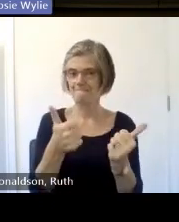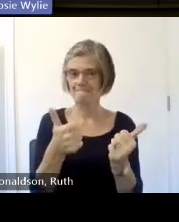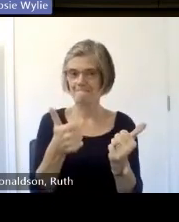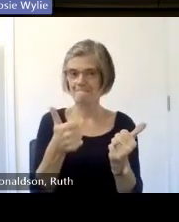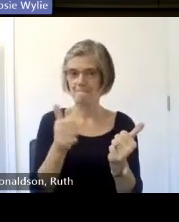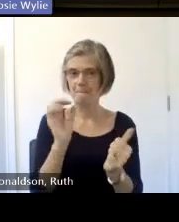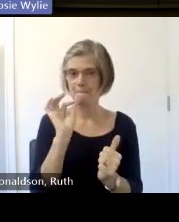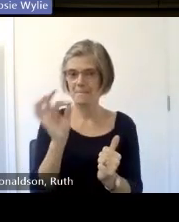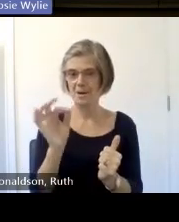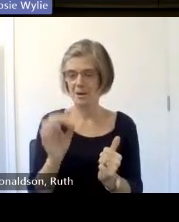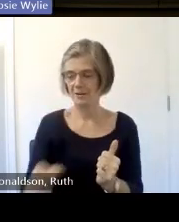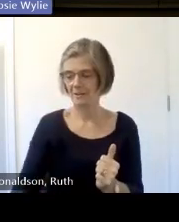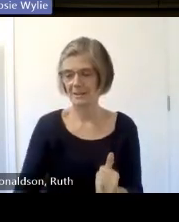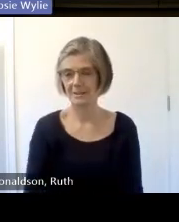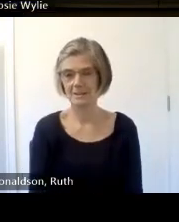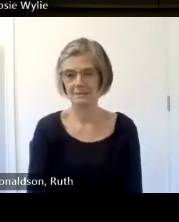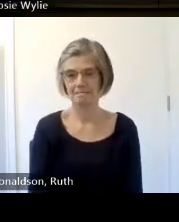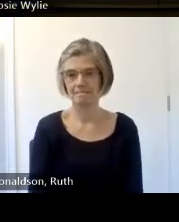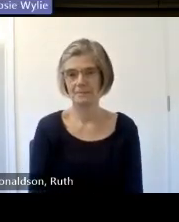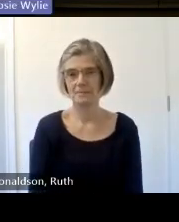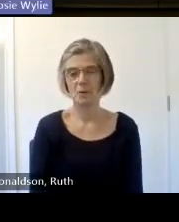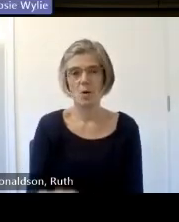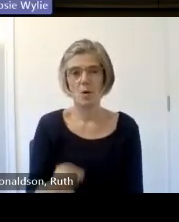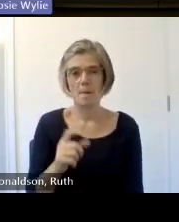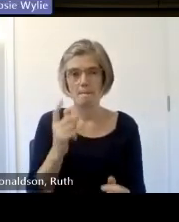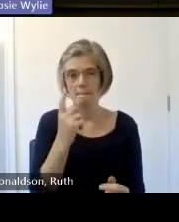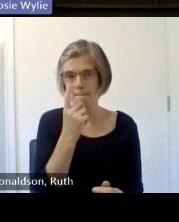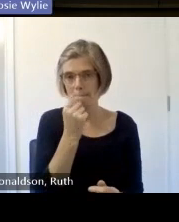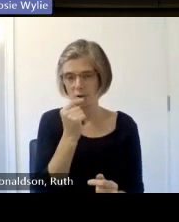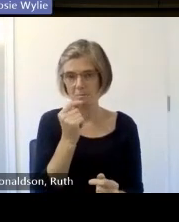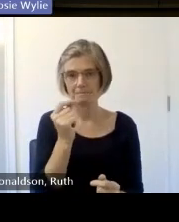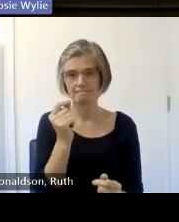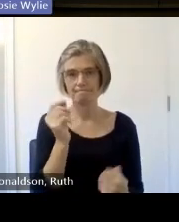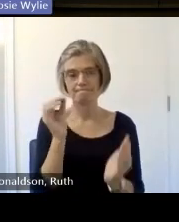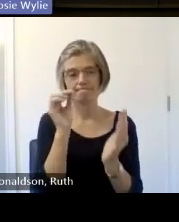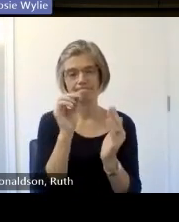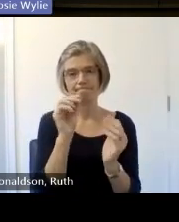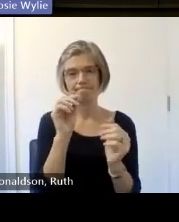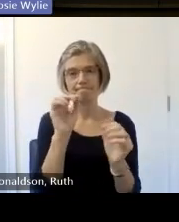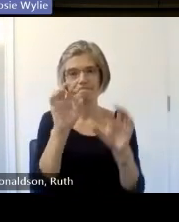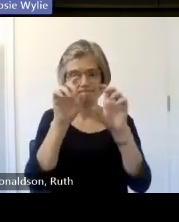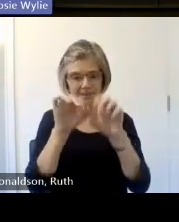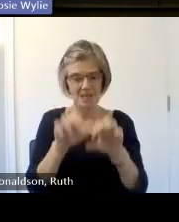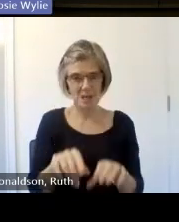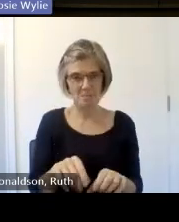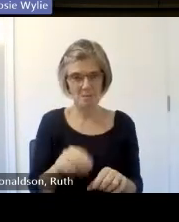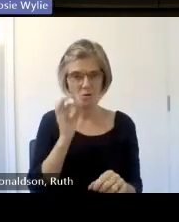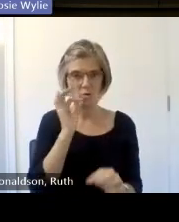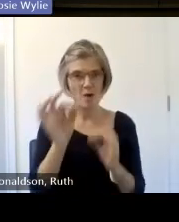you can type the question yep so we can bring up the next one here we go okay so the first